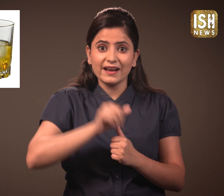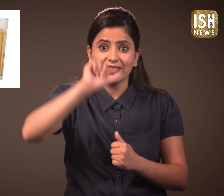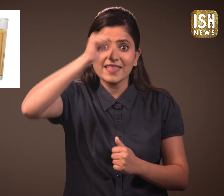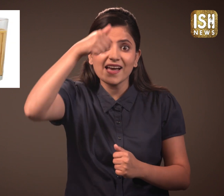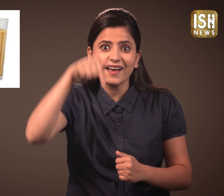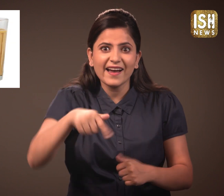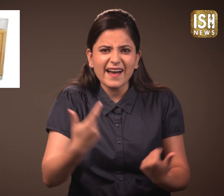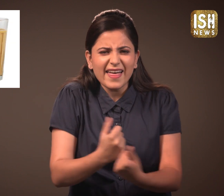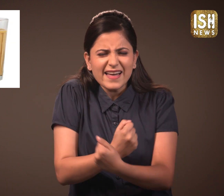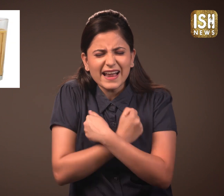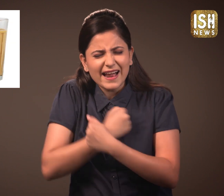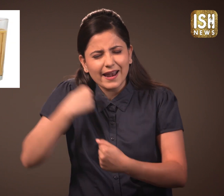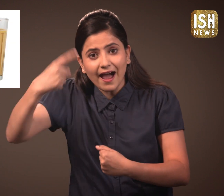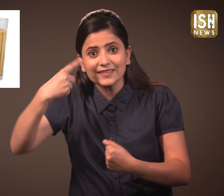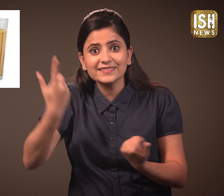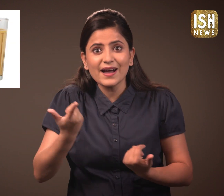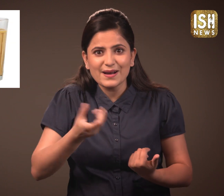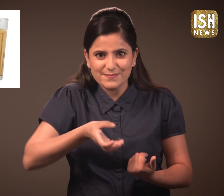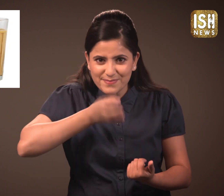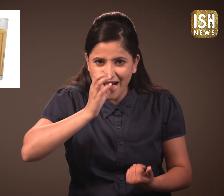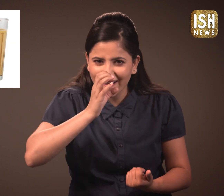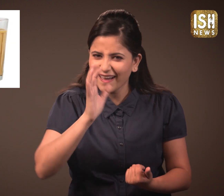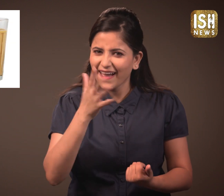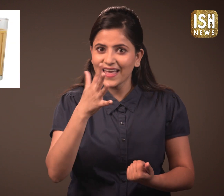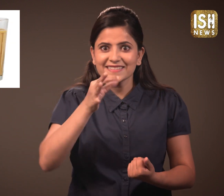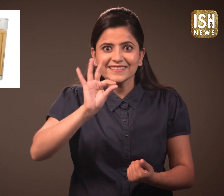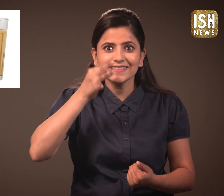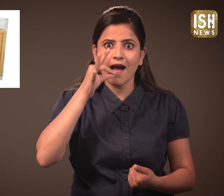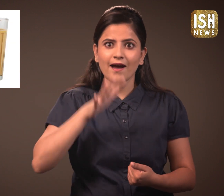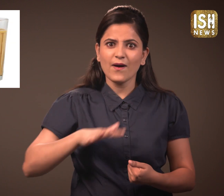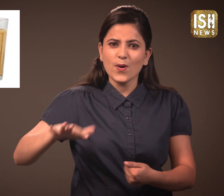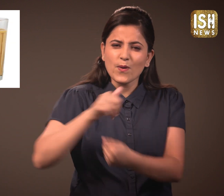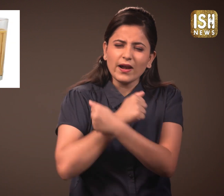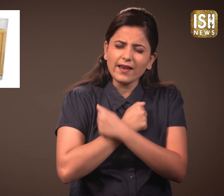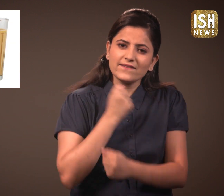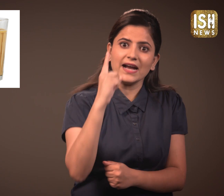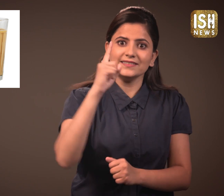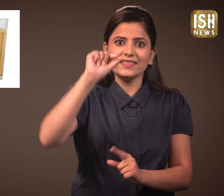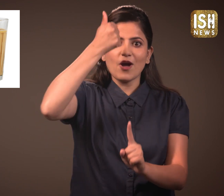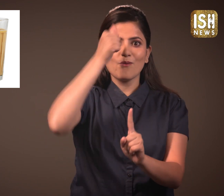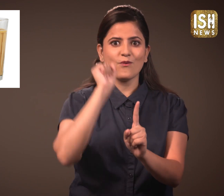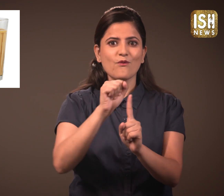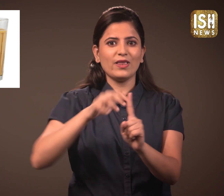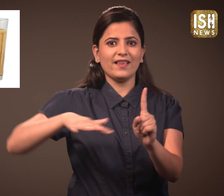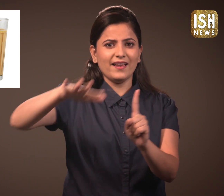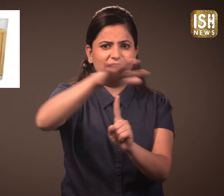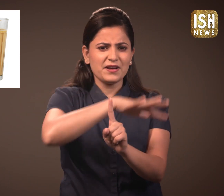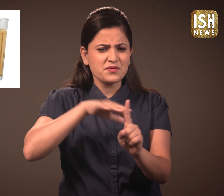And what India loves? Alcohol? No! They love Tea.